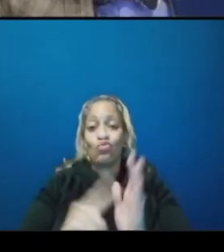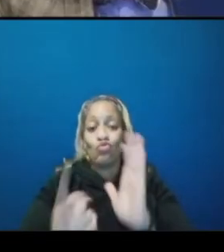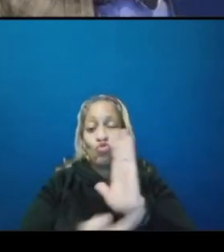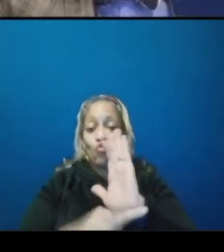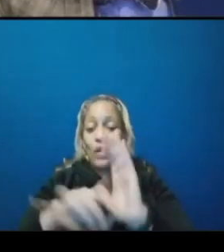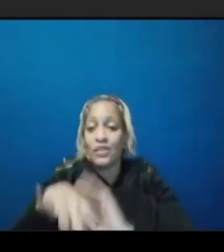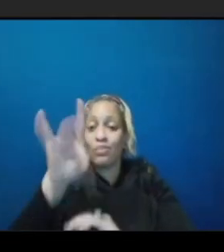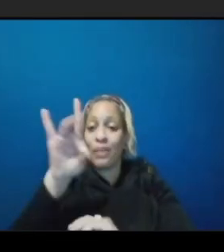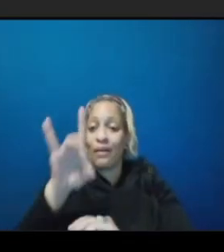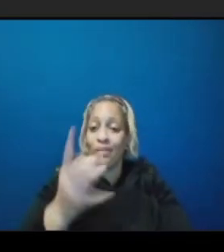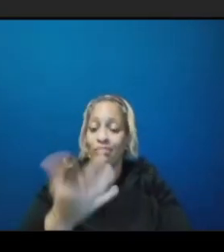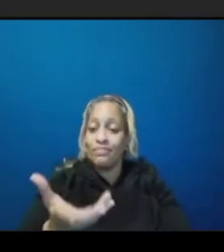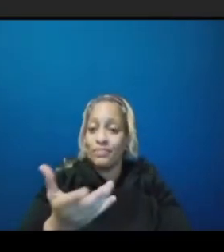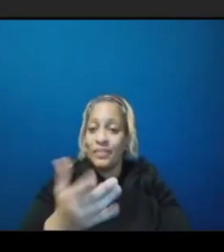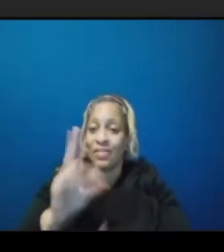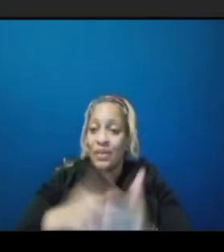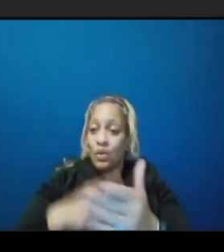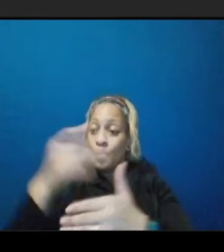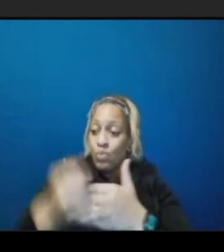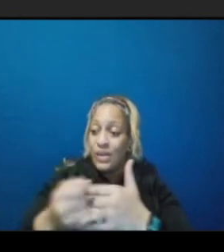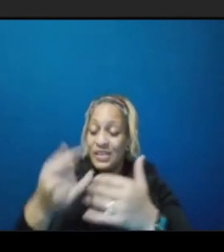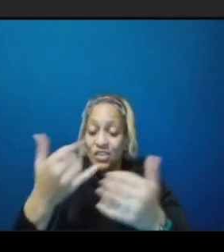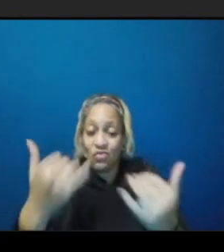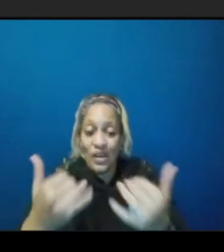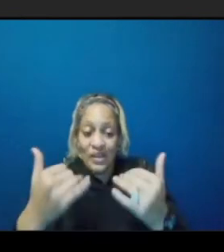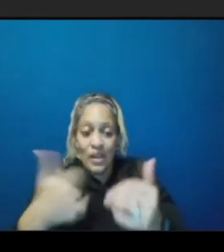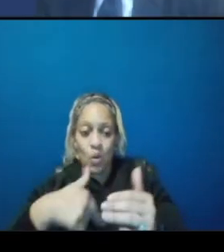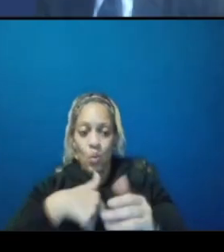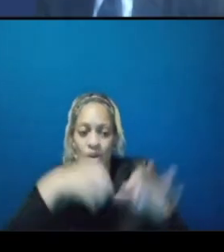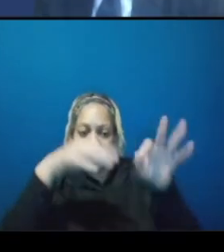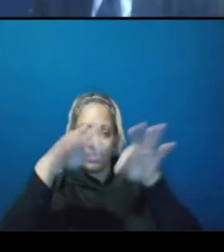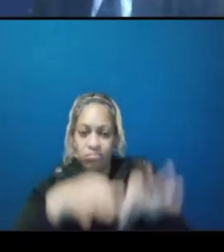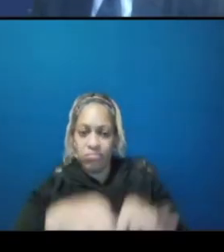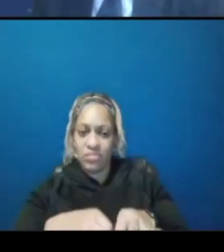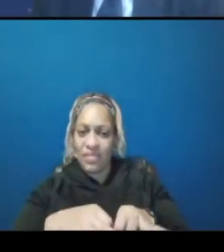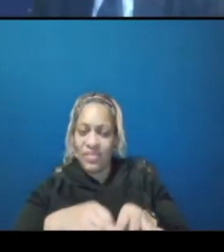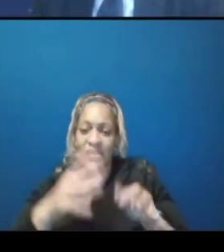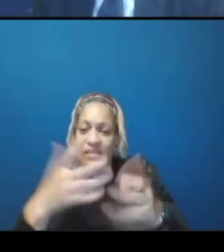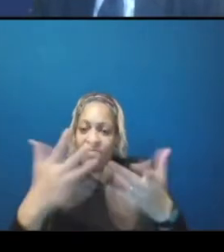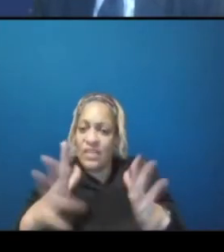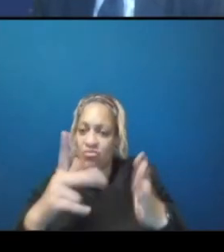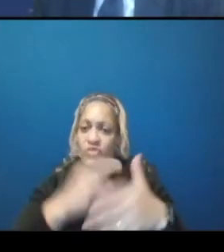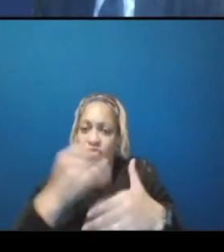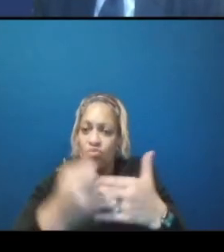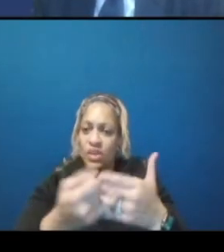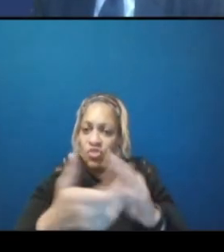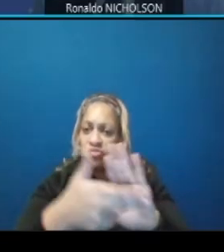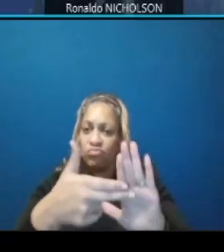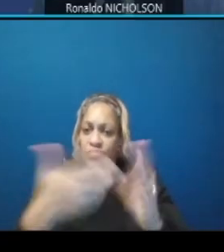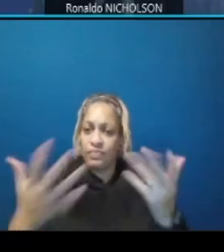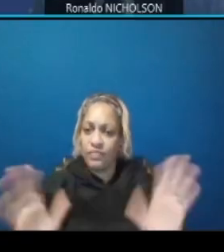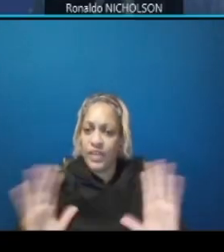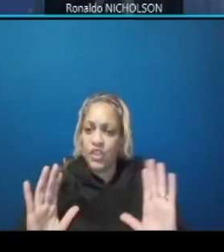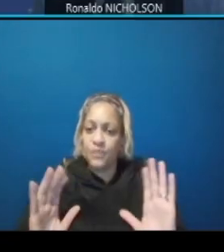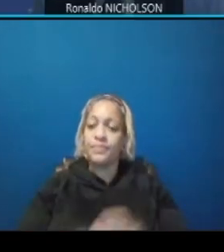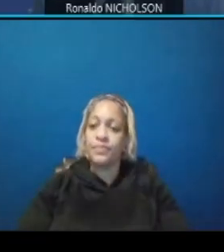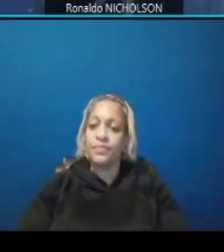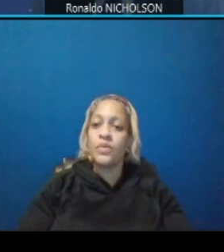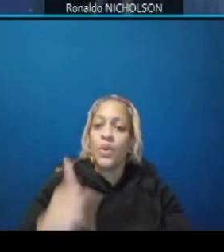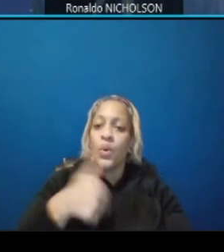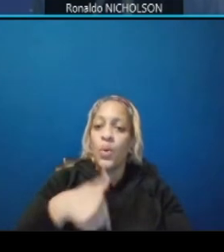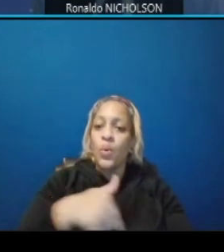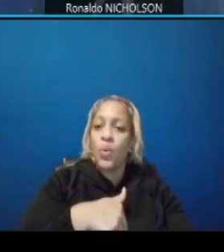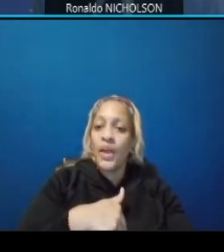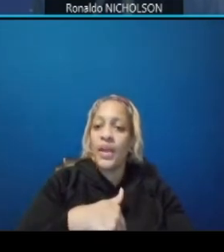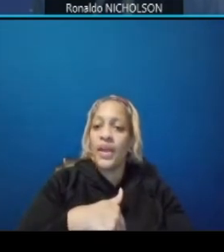the project um as we've defined here is is the project um we have done a a litany of studies